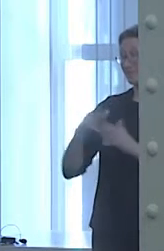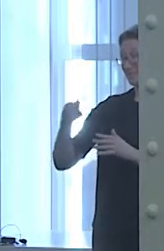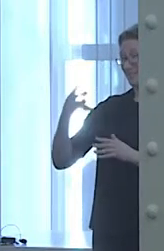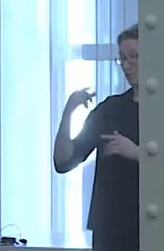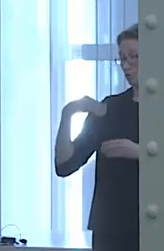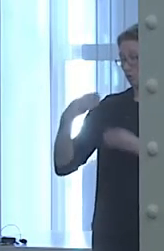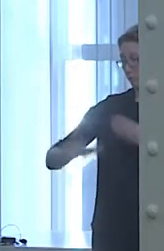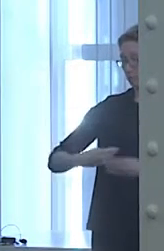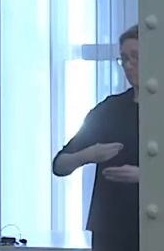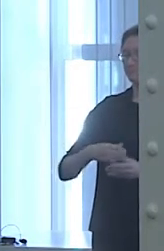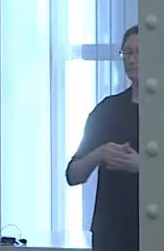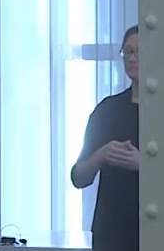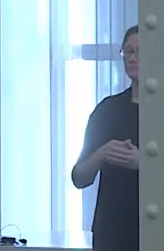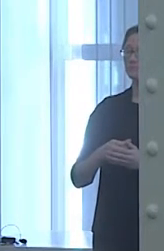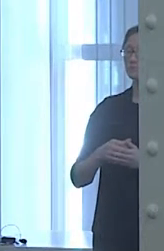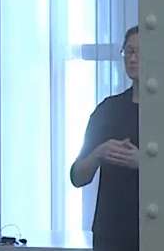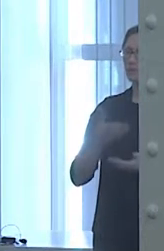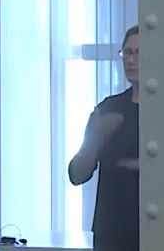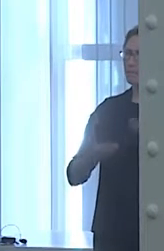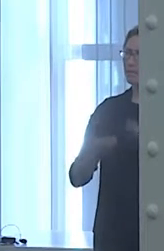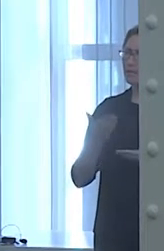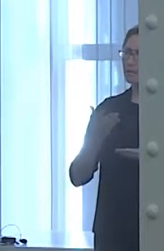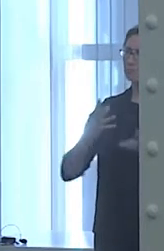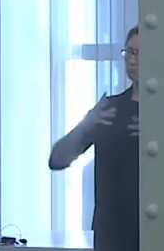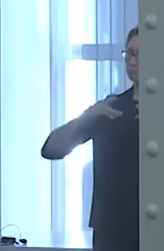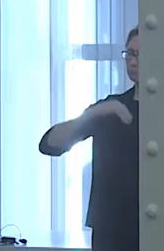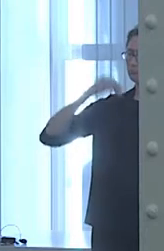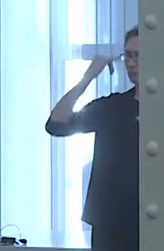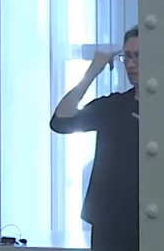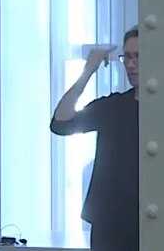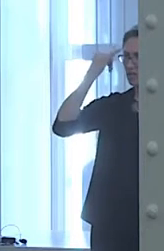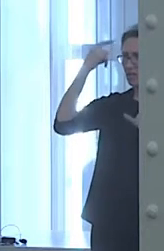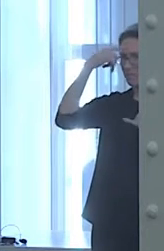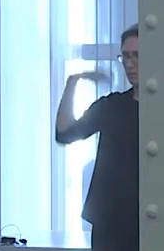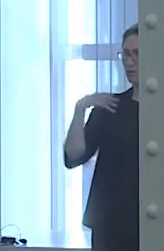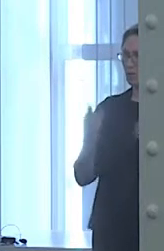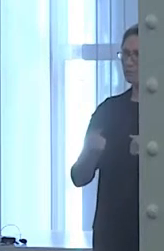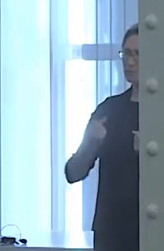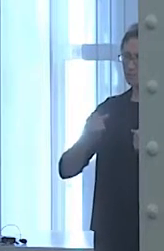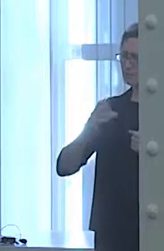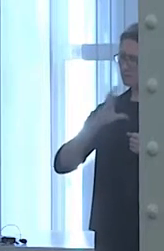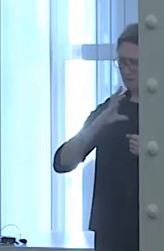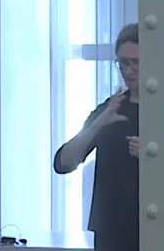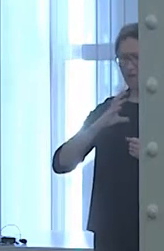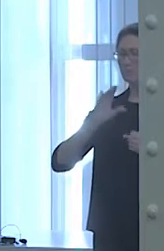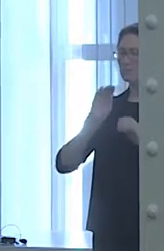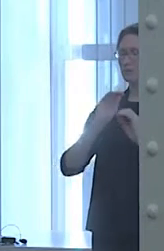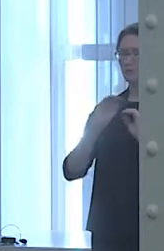that mental illness is treatable and nothing to be ashamed of. But for first generation family members,